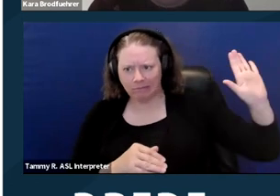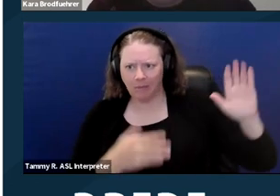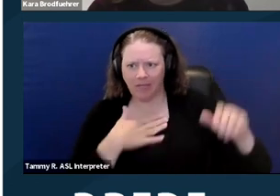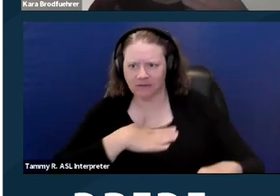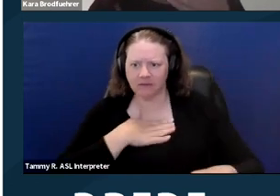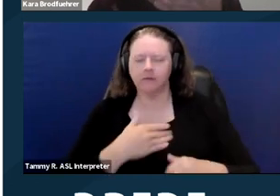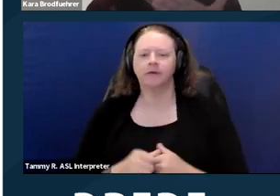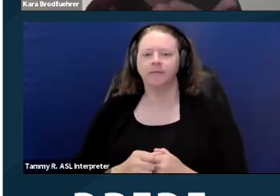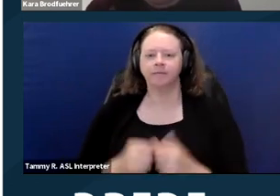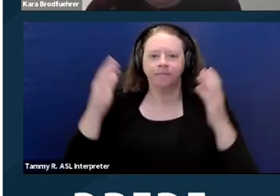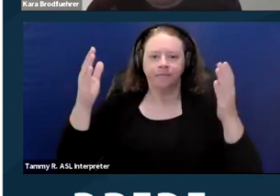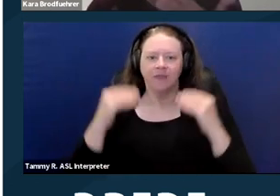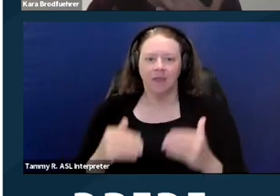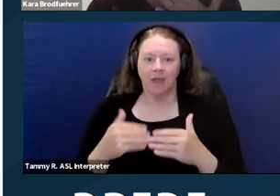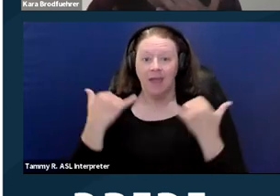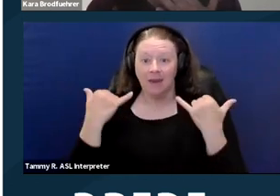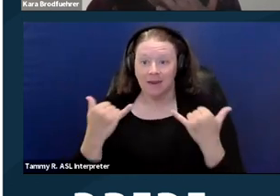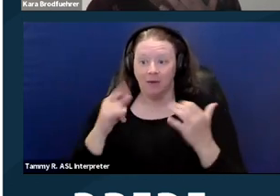All right, so now this is the investigation process.